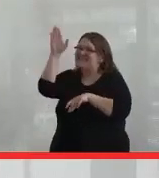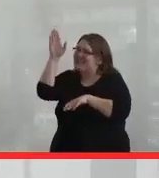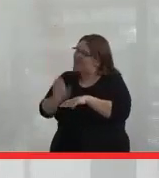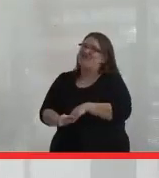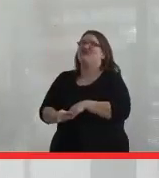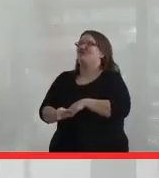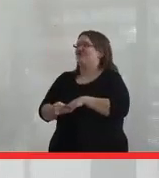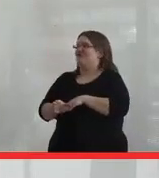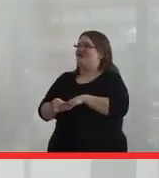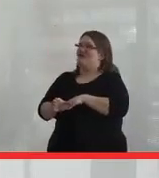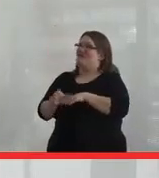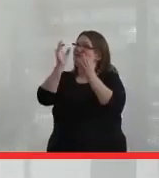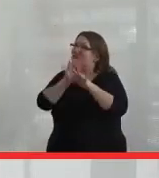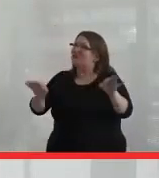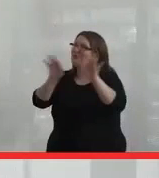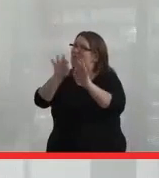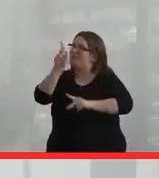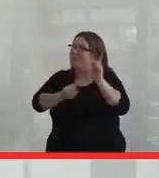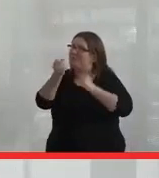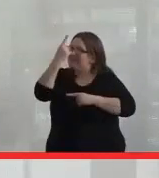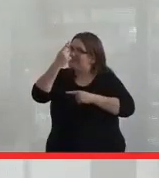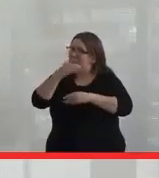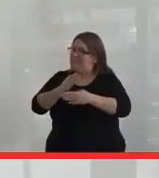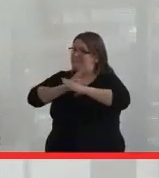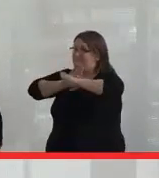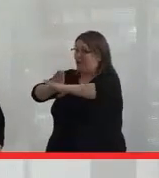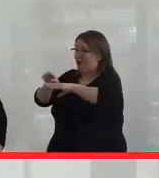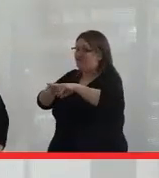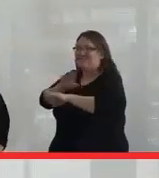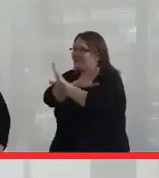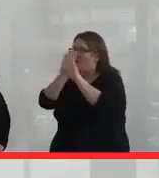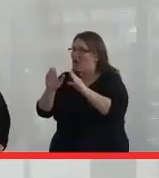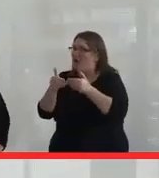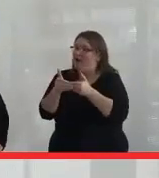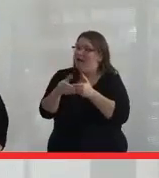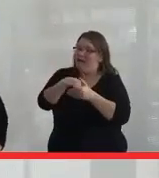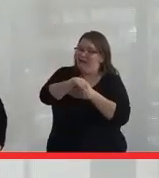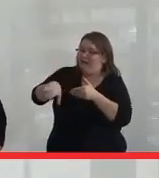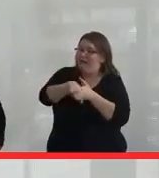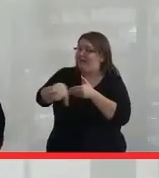And so I think it's important that people understand that. They actually were back-- you know